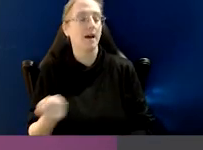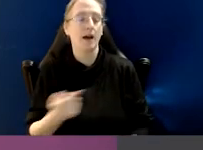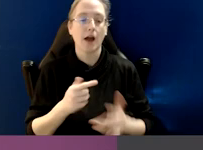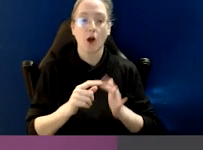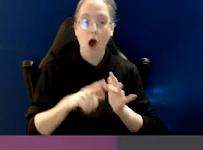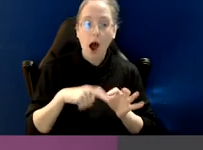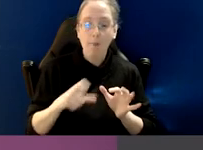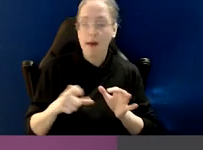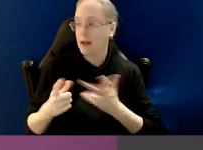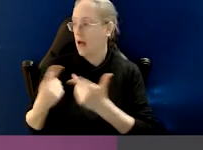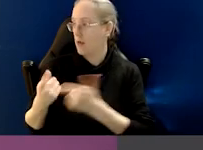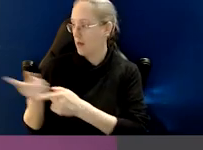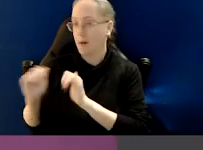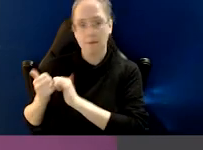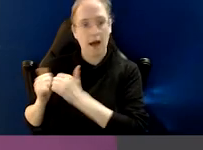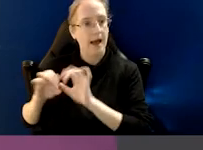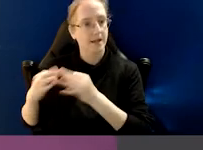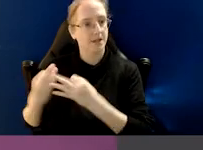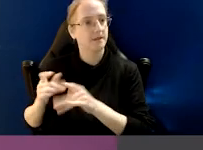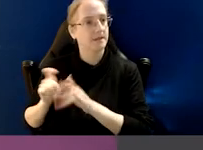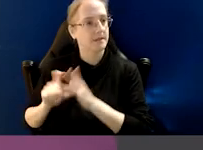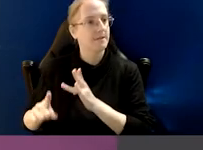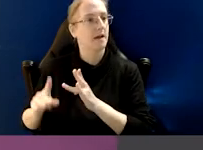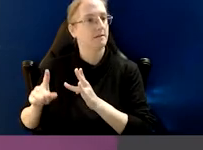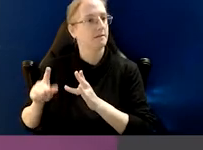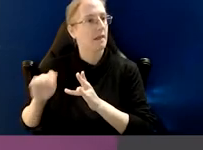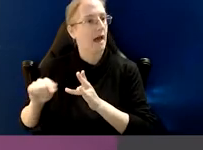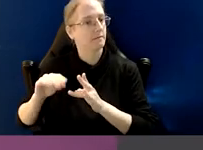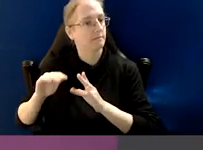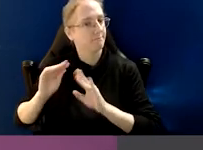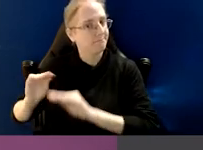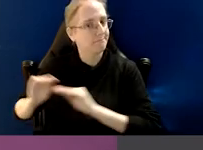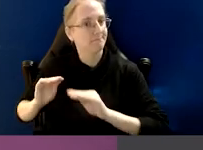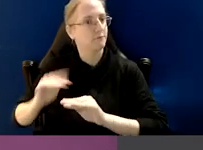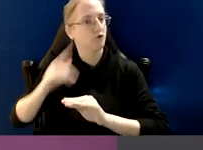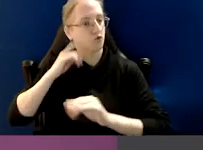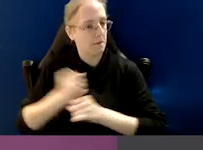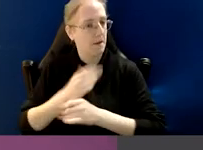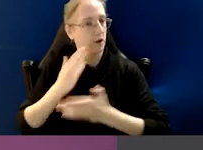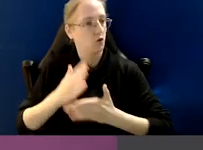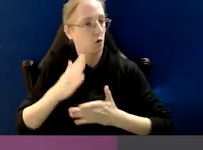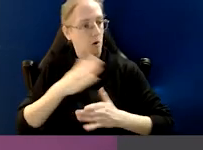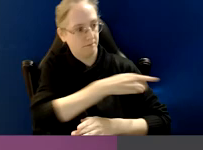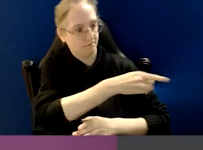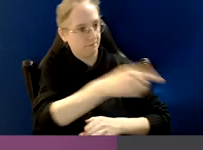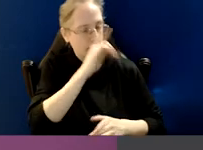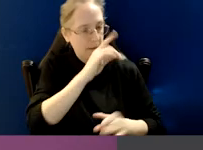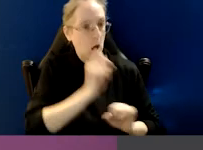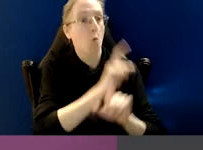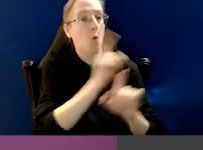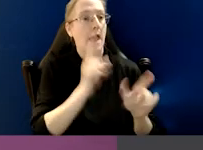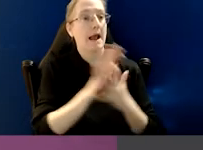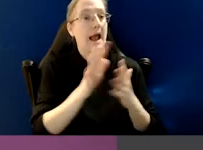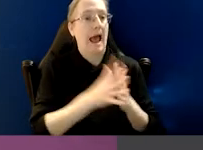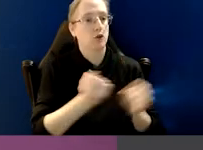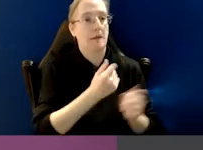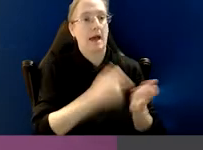and other partner agencies across the integrity system to build awareness of the avenues for making disclosures.